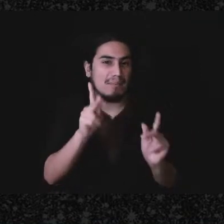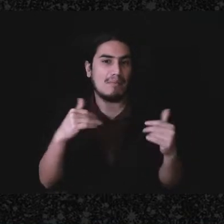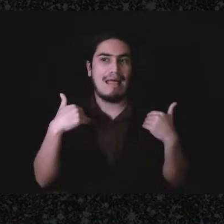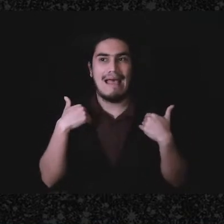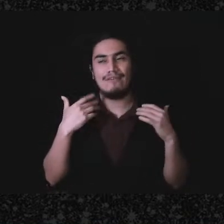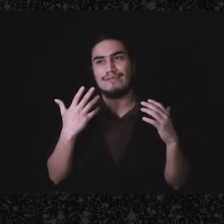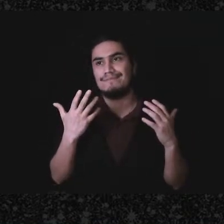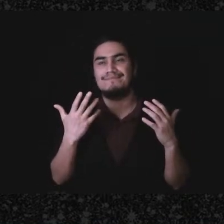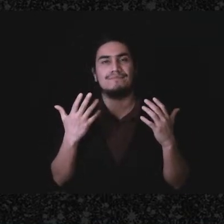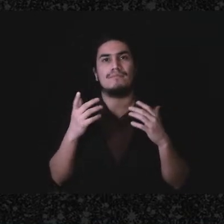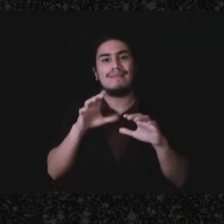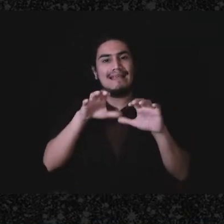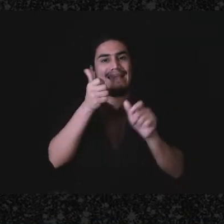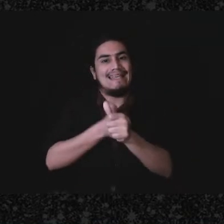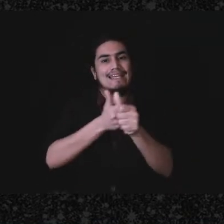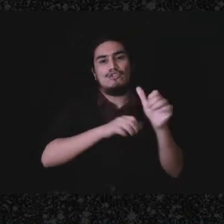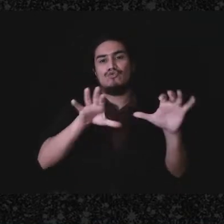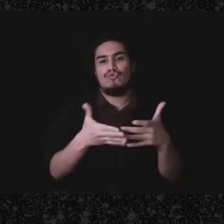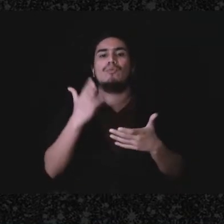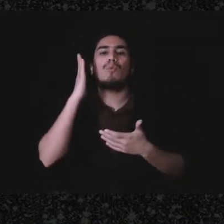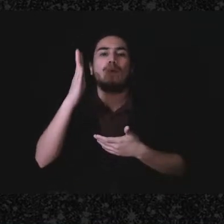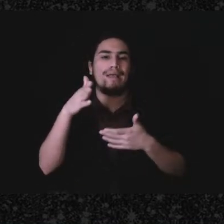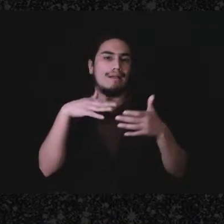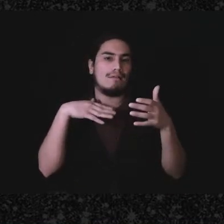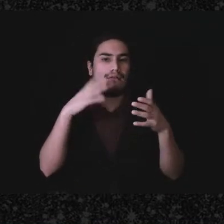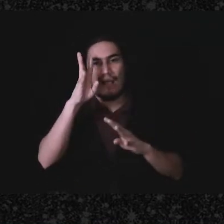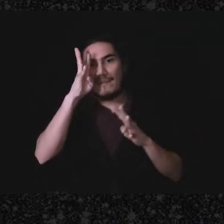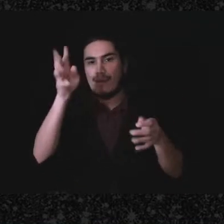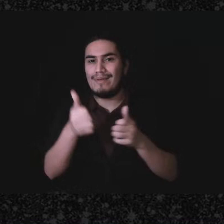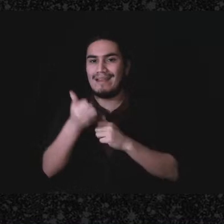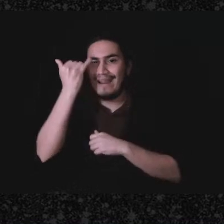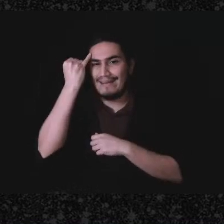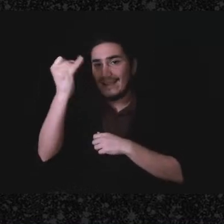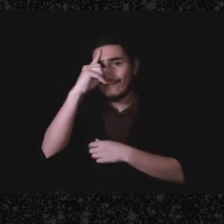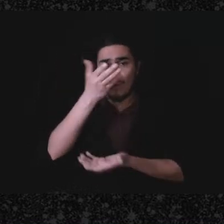make up their own mind on how they want to do that but if you have somebody contemporaneously keeping